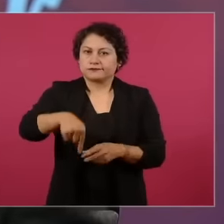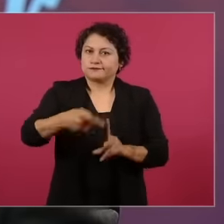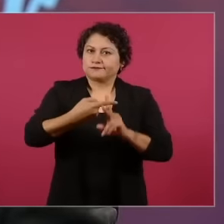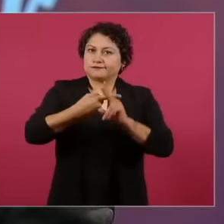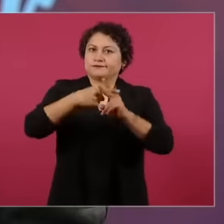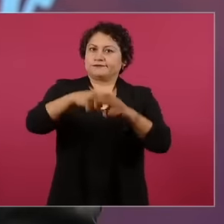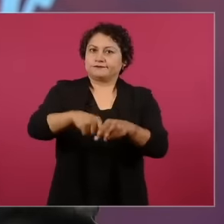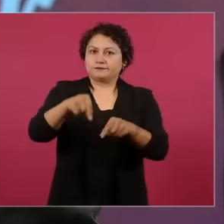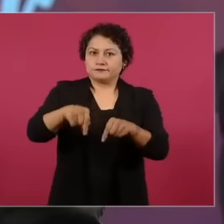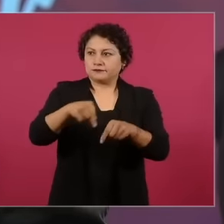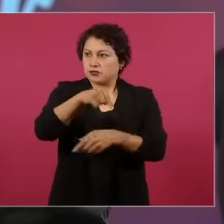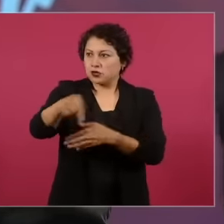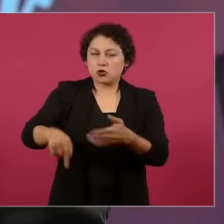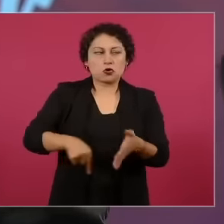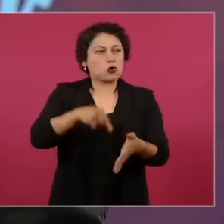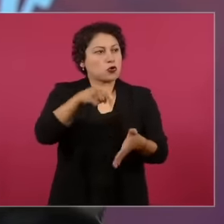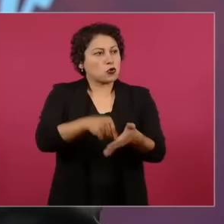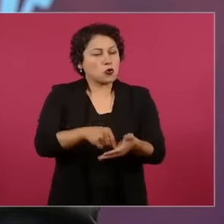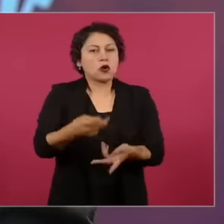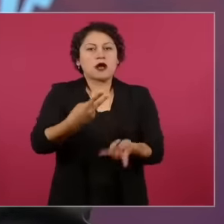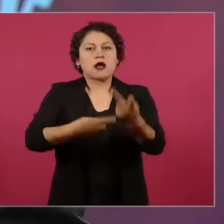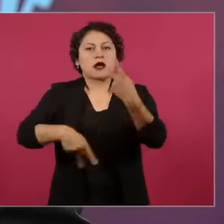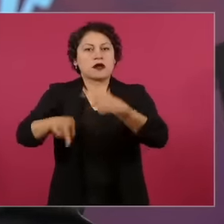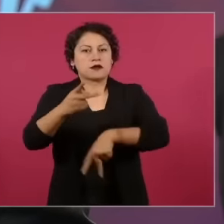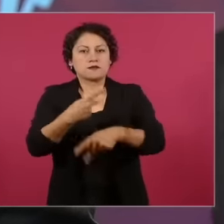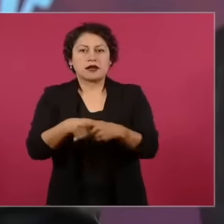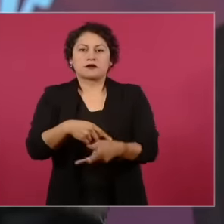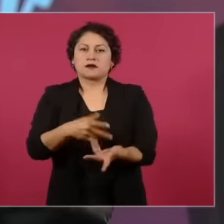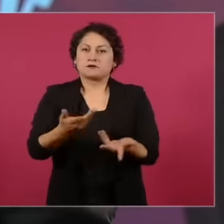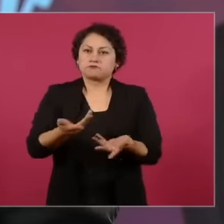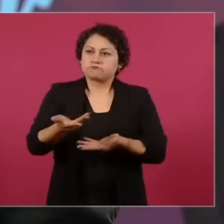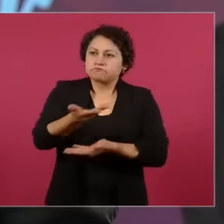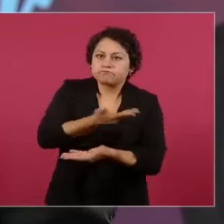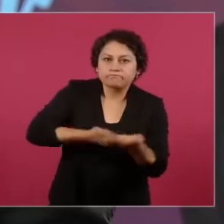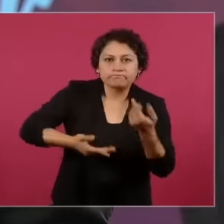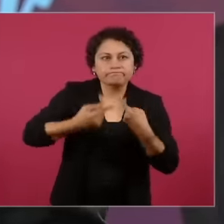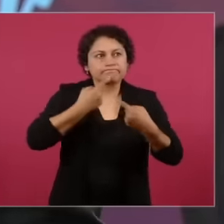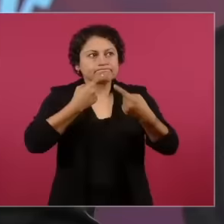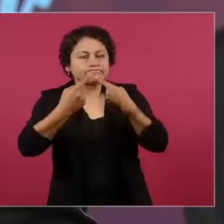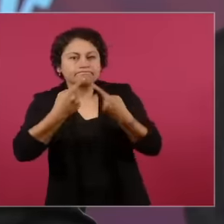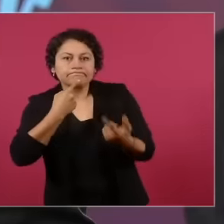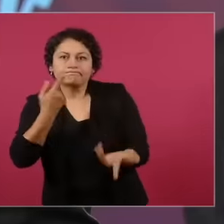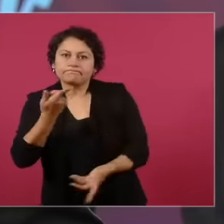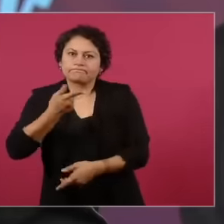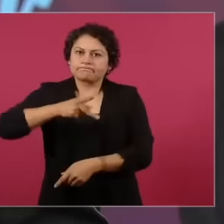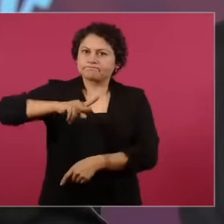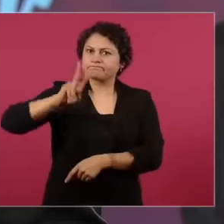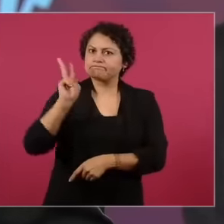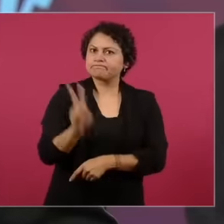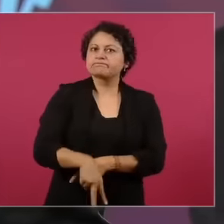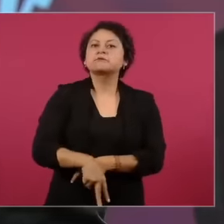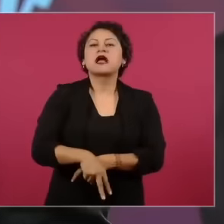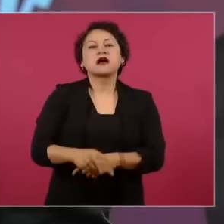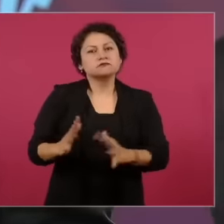of truth of the fight for democracy for inclusion and that based on the